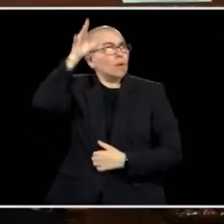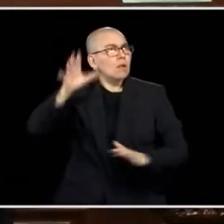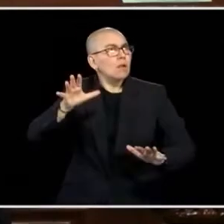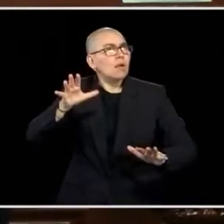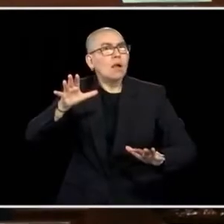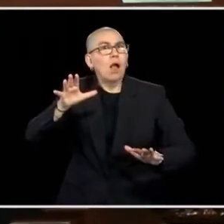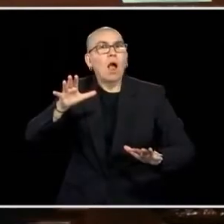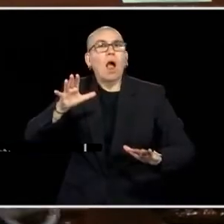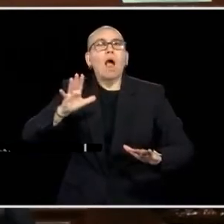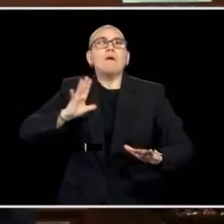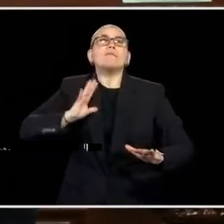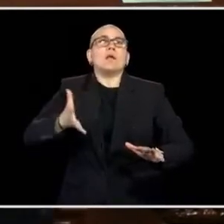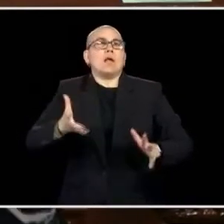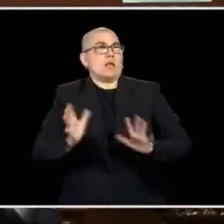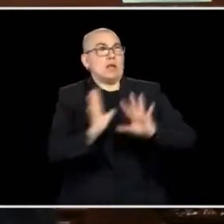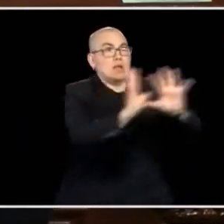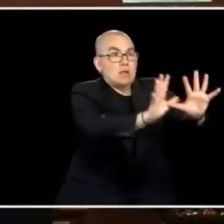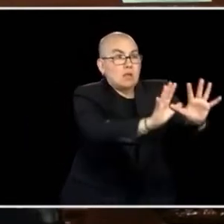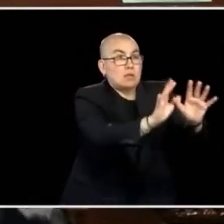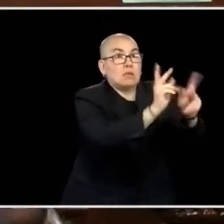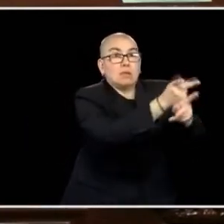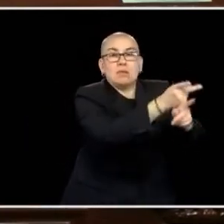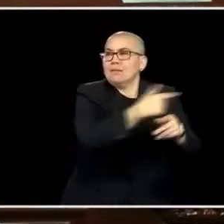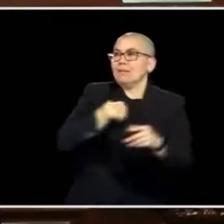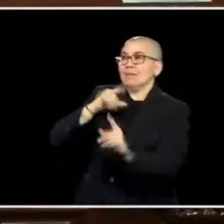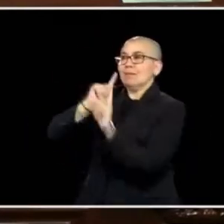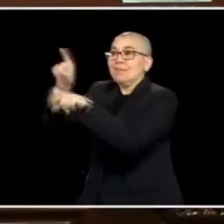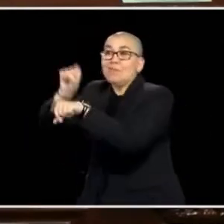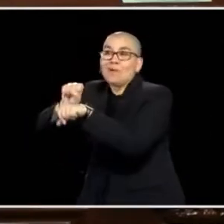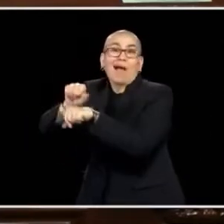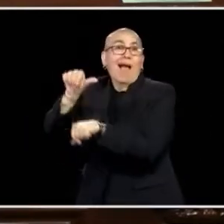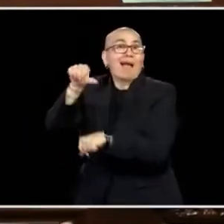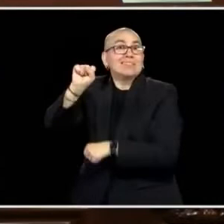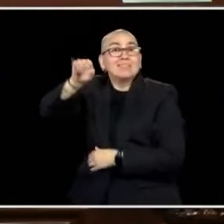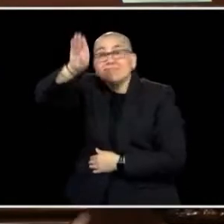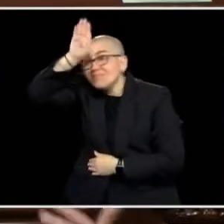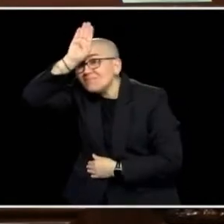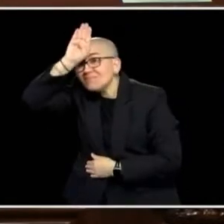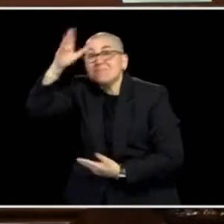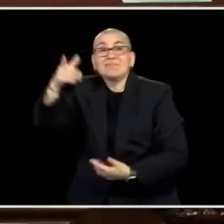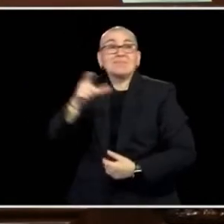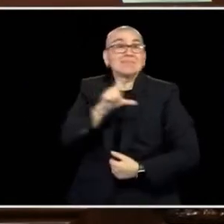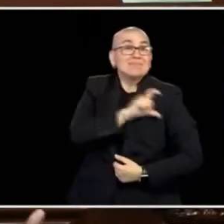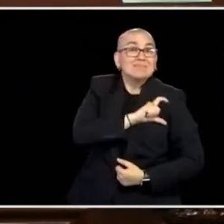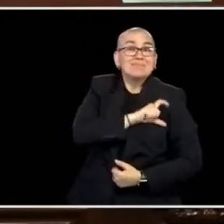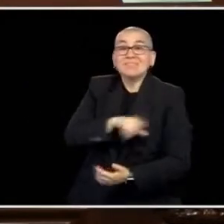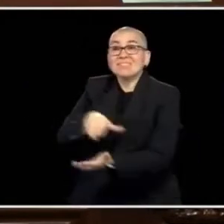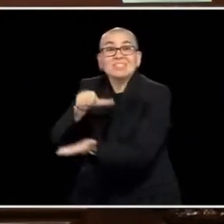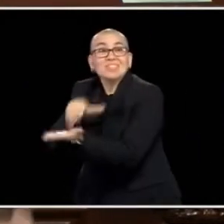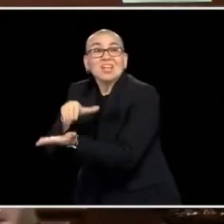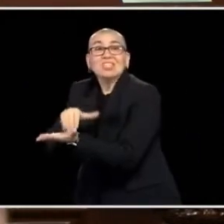KEPT THOSE OPEN, TO MAKE SURE THAT POLICE AND FIREFIGHTERS AND NURSES AND DOCTORS HAD A